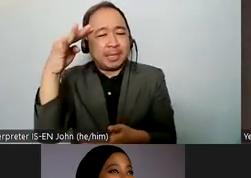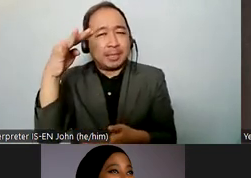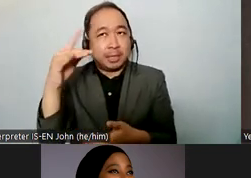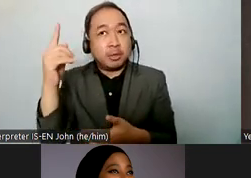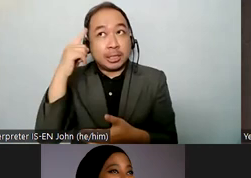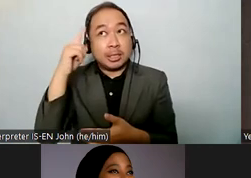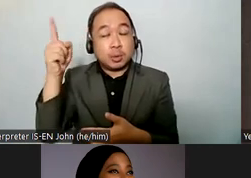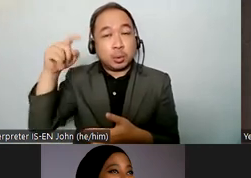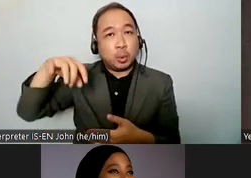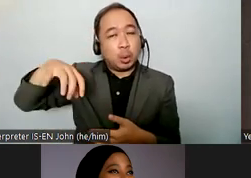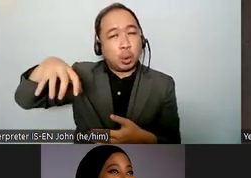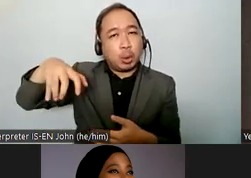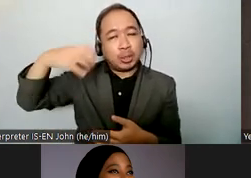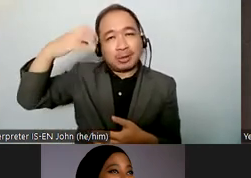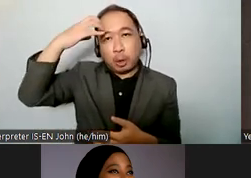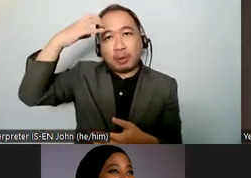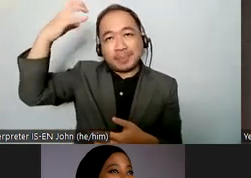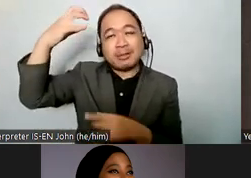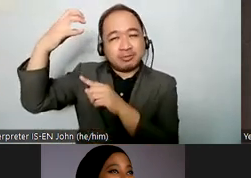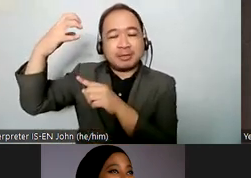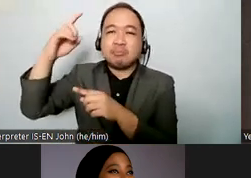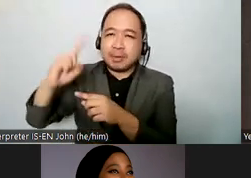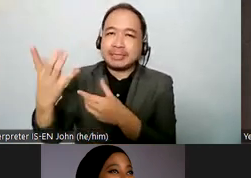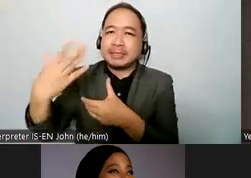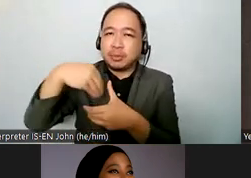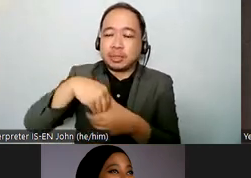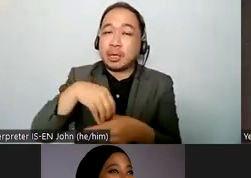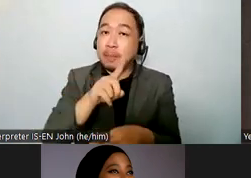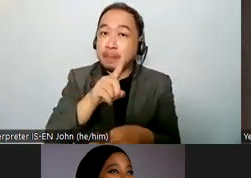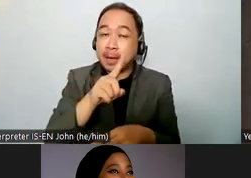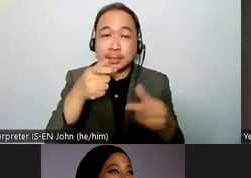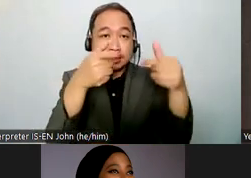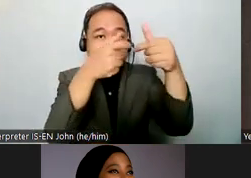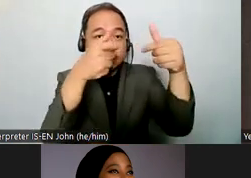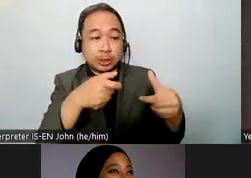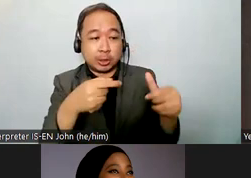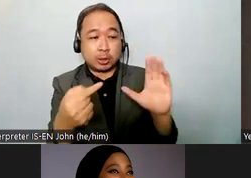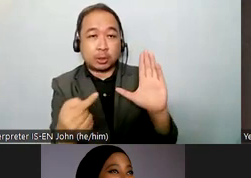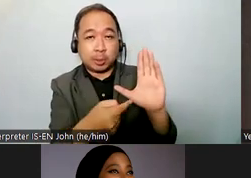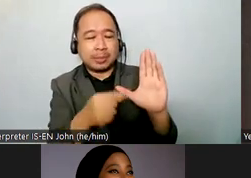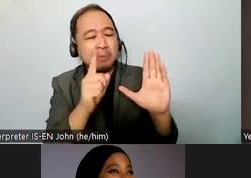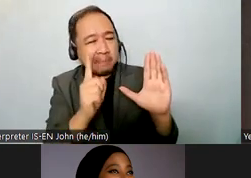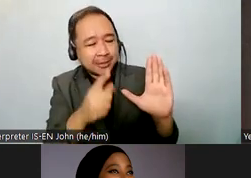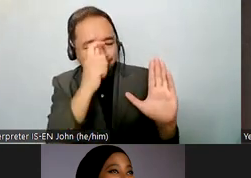but we have to push this document to be respected um uh uh how how to make this become